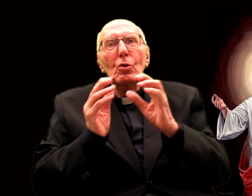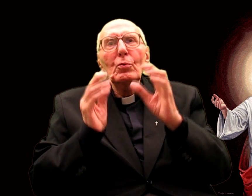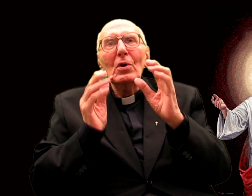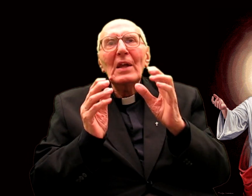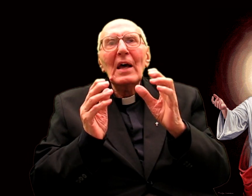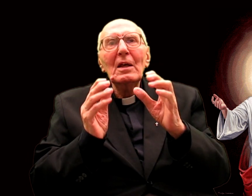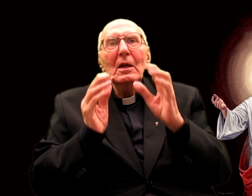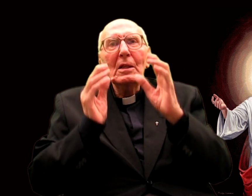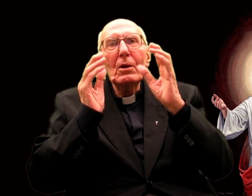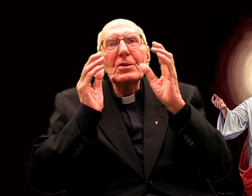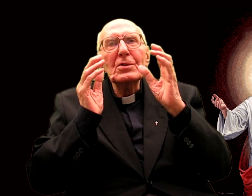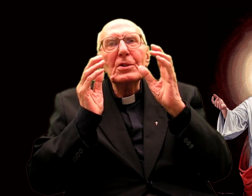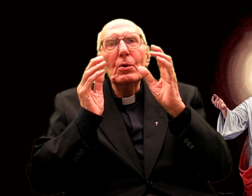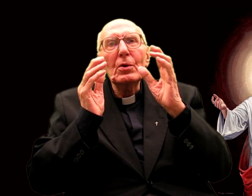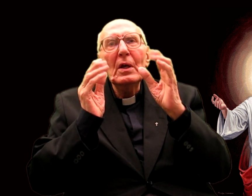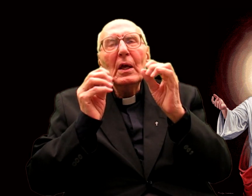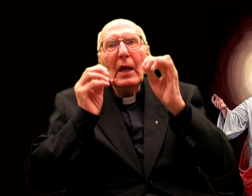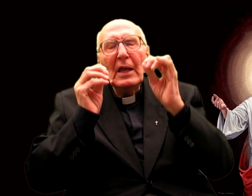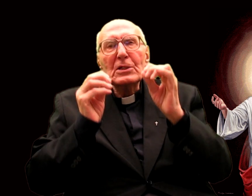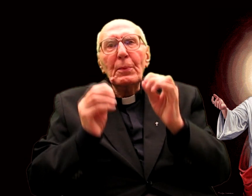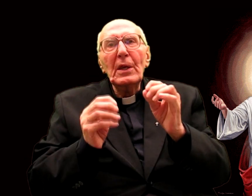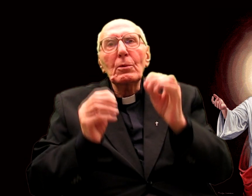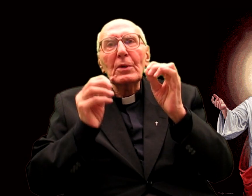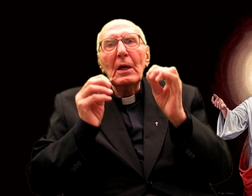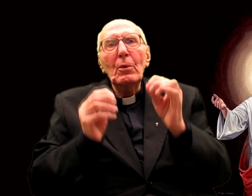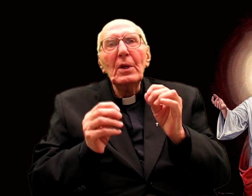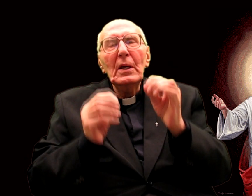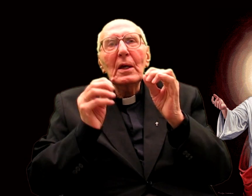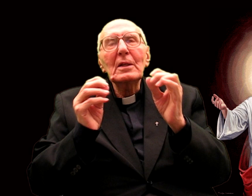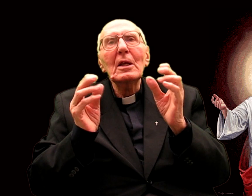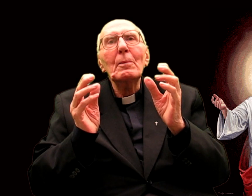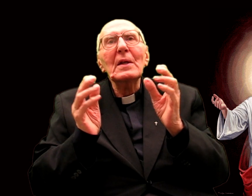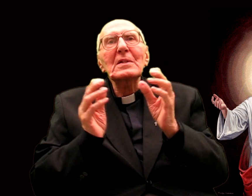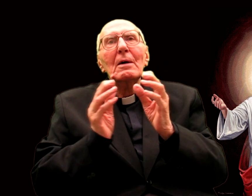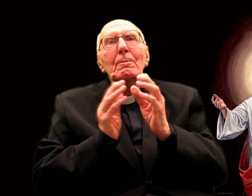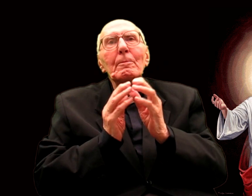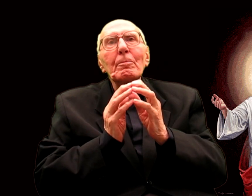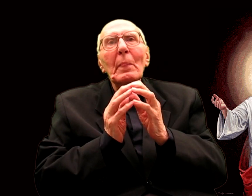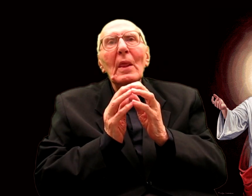under the gaze of Our Lord in a spirit of love and reparation.